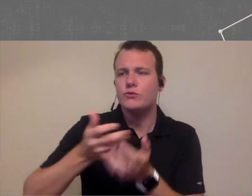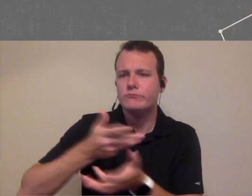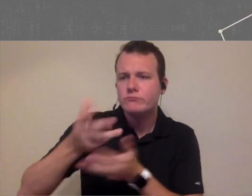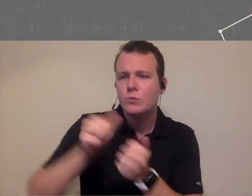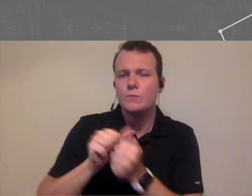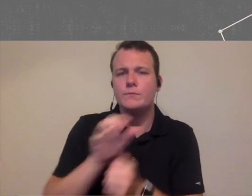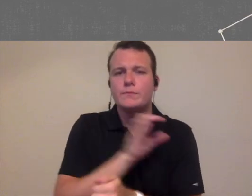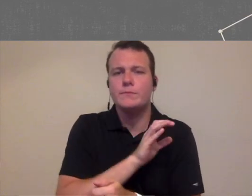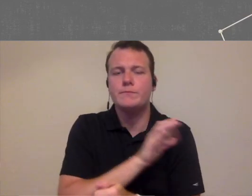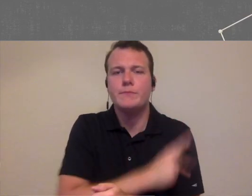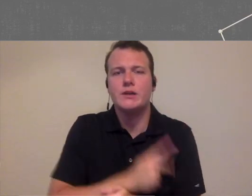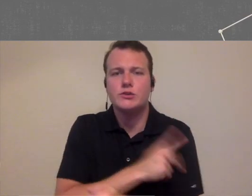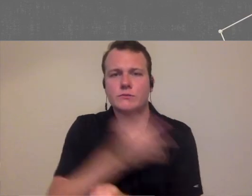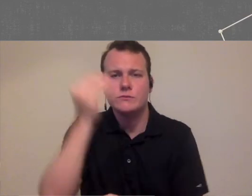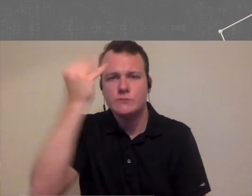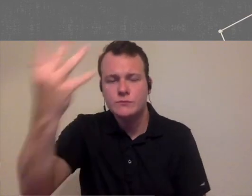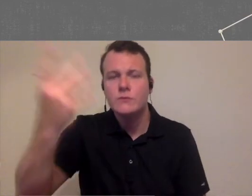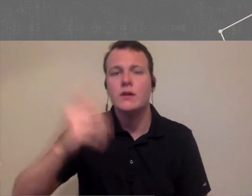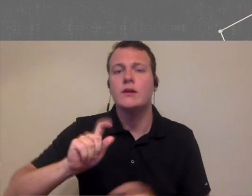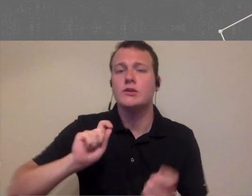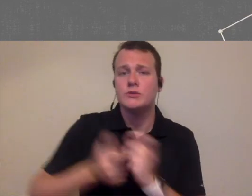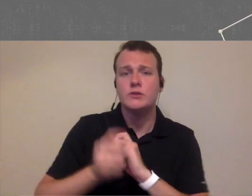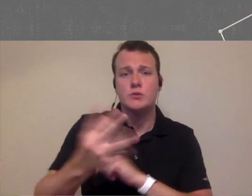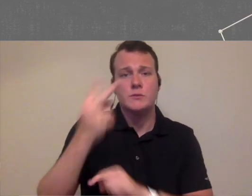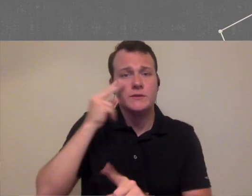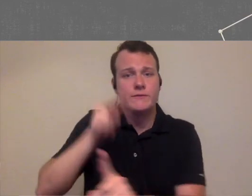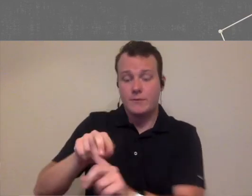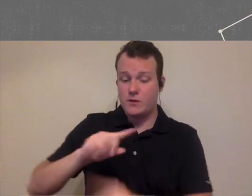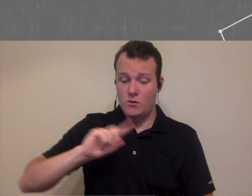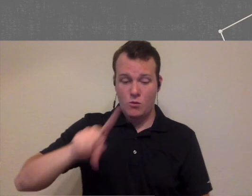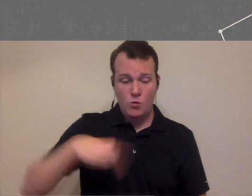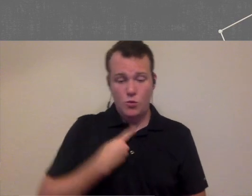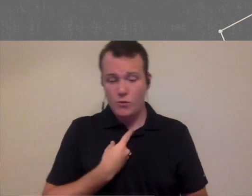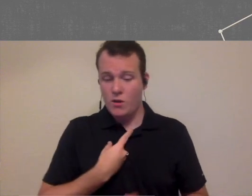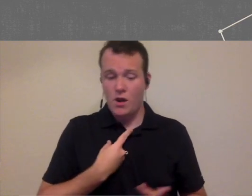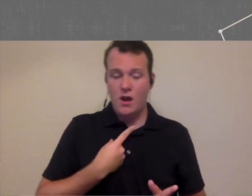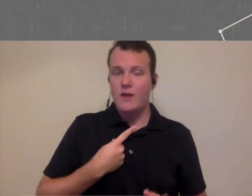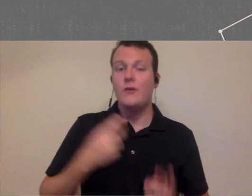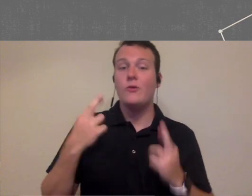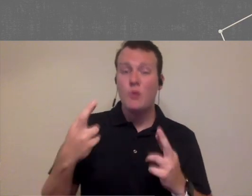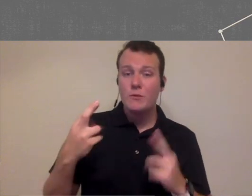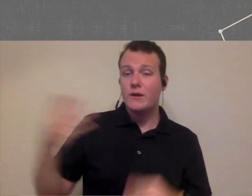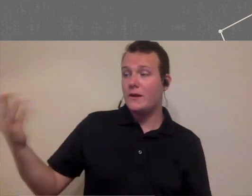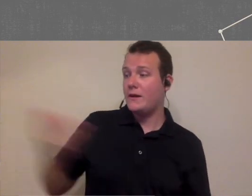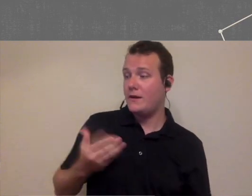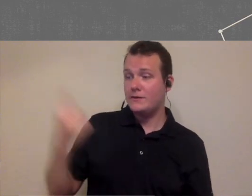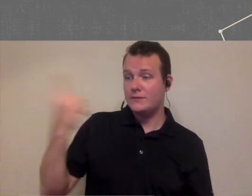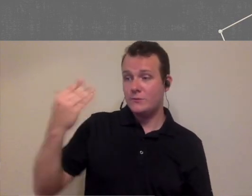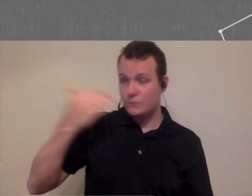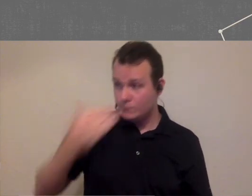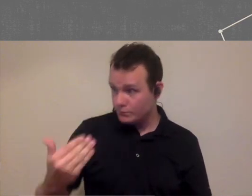about that and you have to change your perspective on I'm the only one that can do this and hopefully you've hired someone good that you know can work